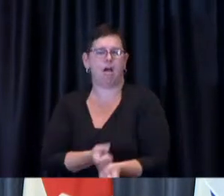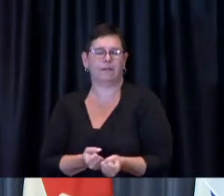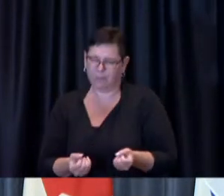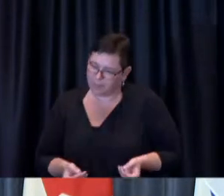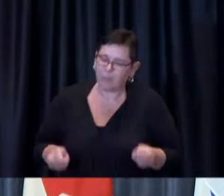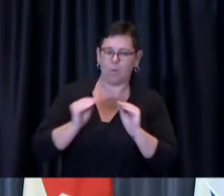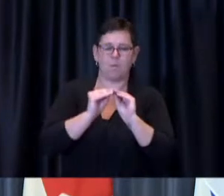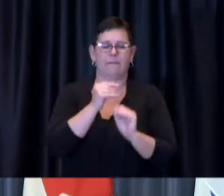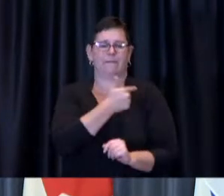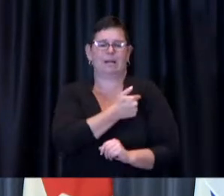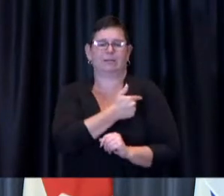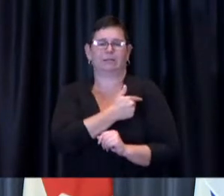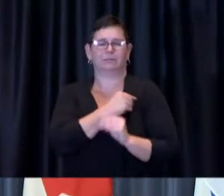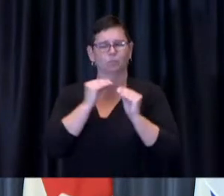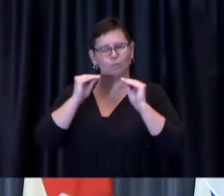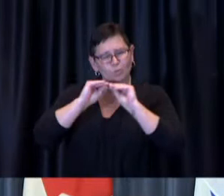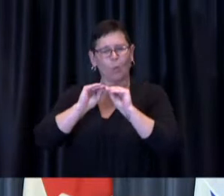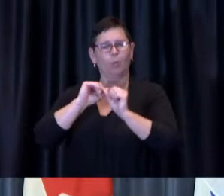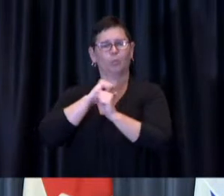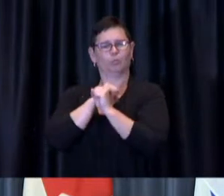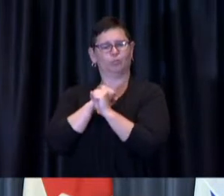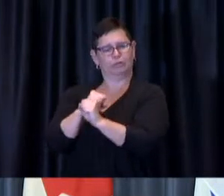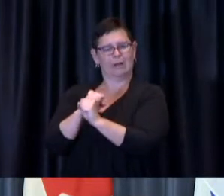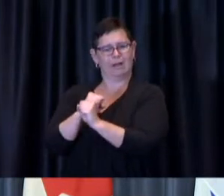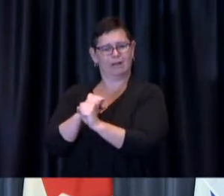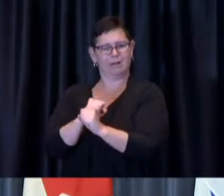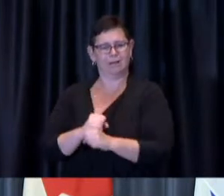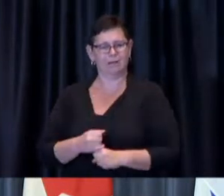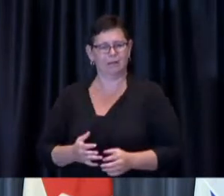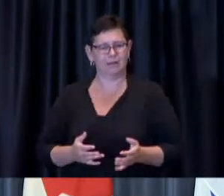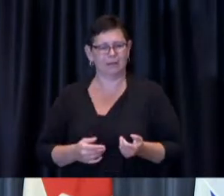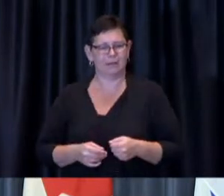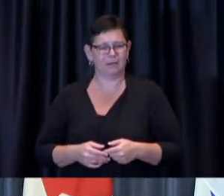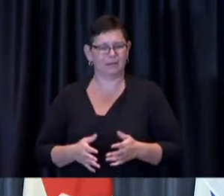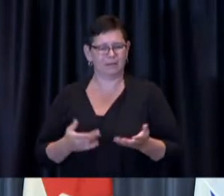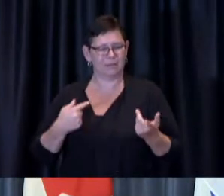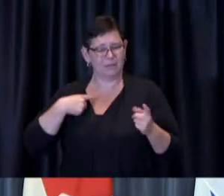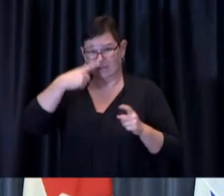are front and centre in our minds as we continue with the discussions that the mayor spoke of